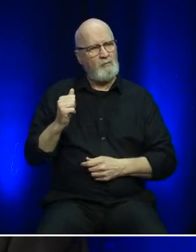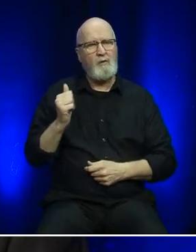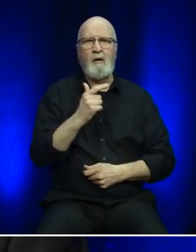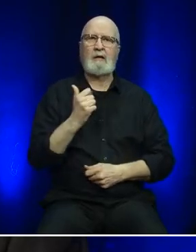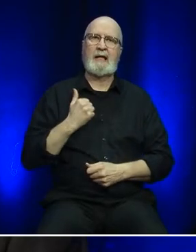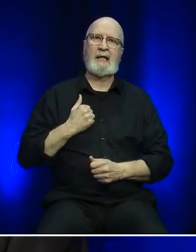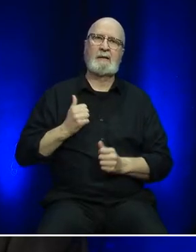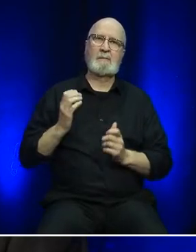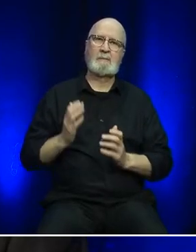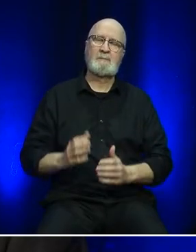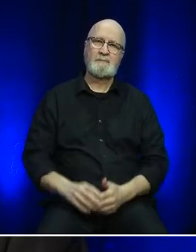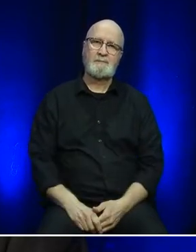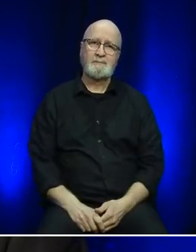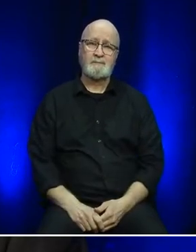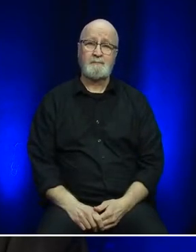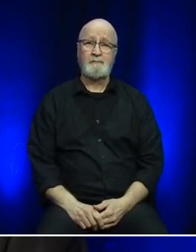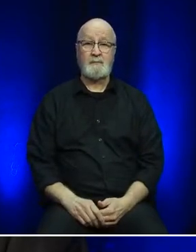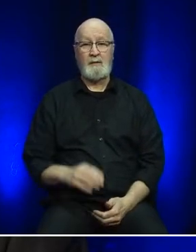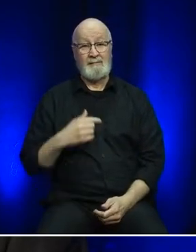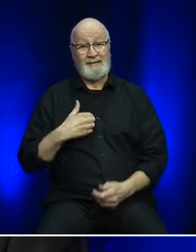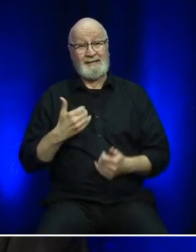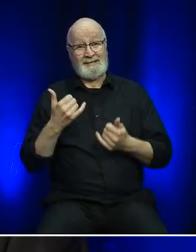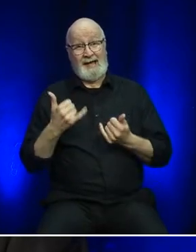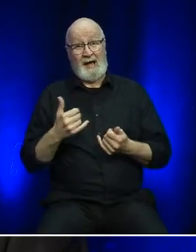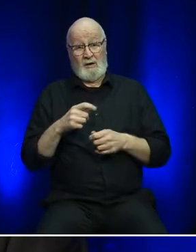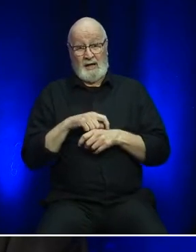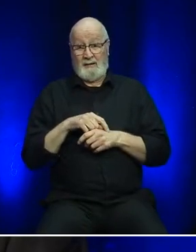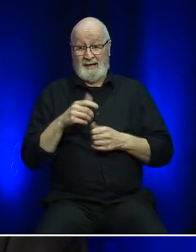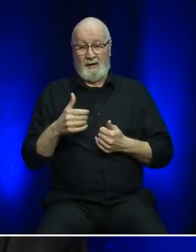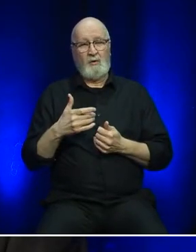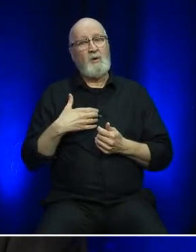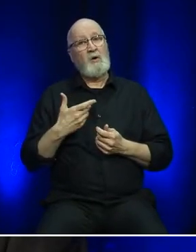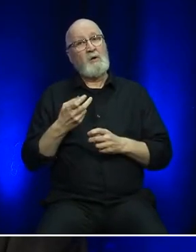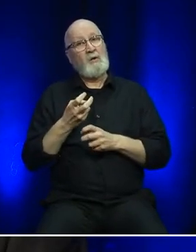We live in challenging times. Not only are we emerging from